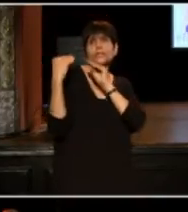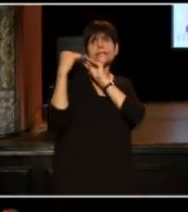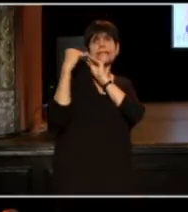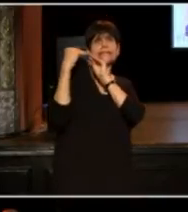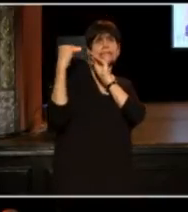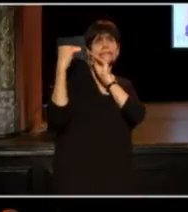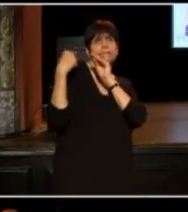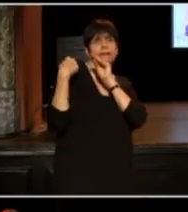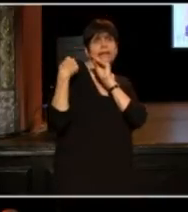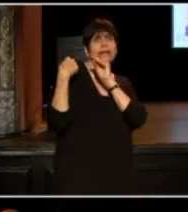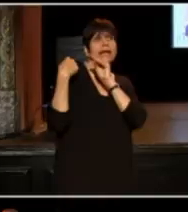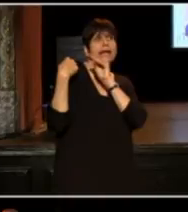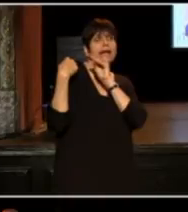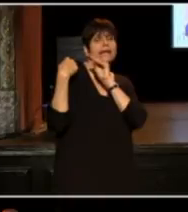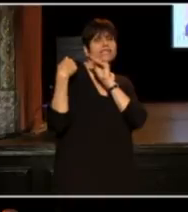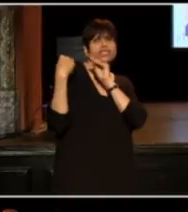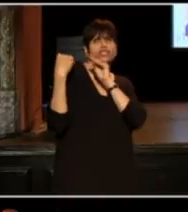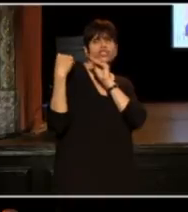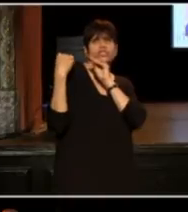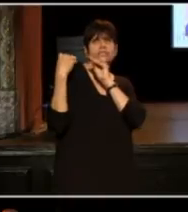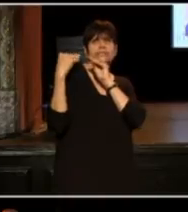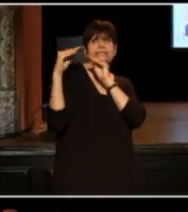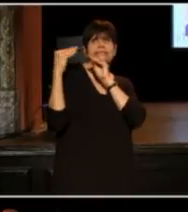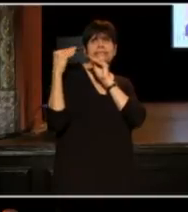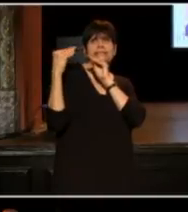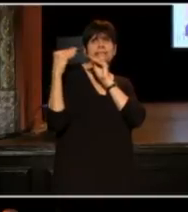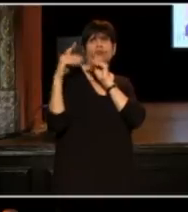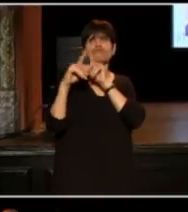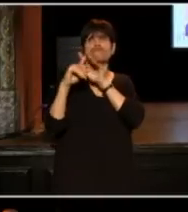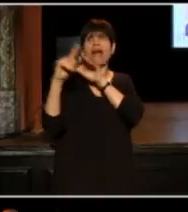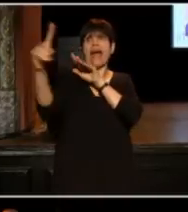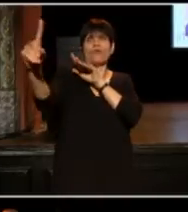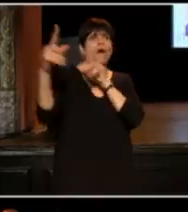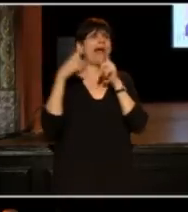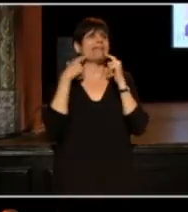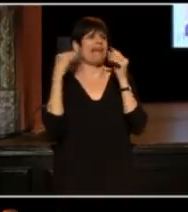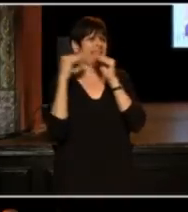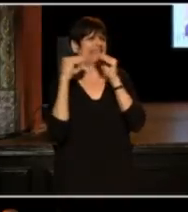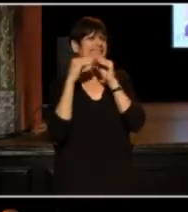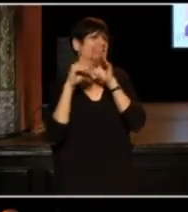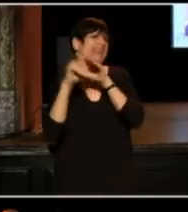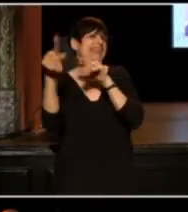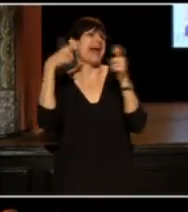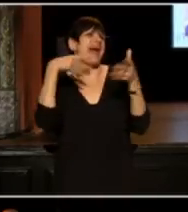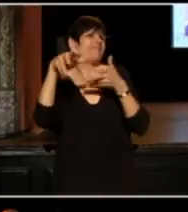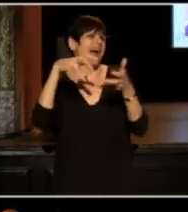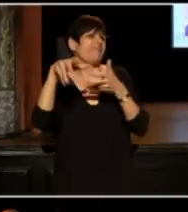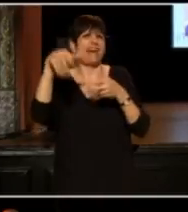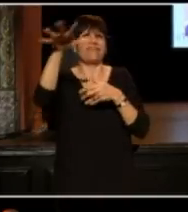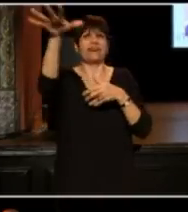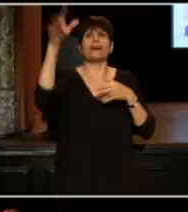and she didn't, and she sort of ran away laughing, and kids were running away laughing, and the thing I realized at that point